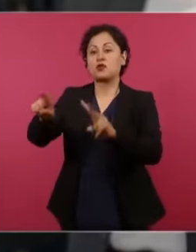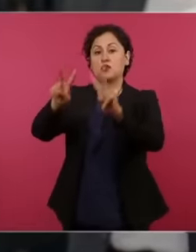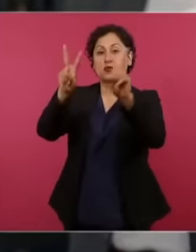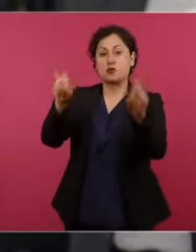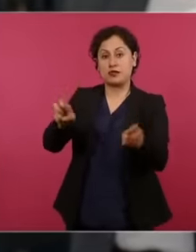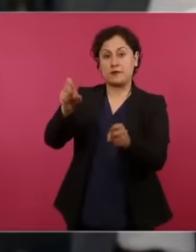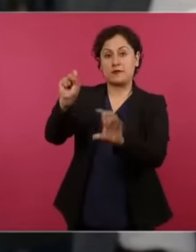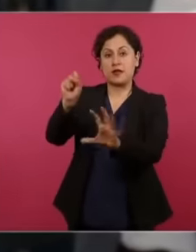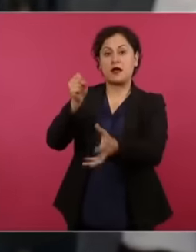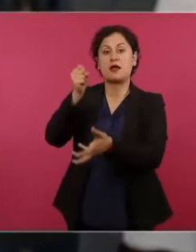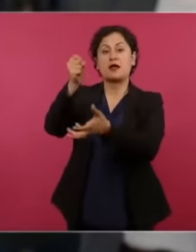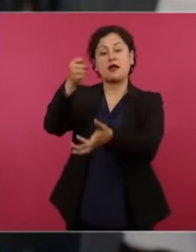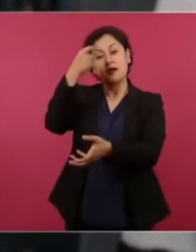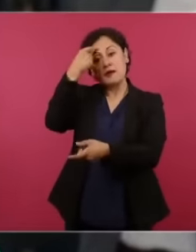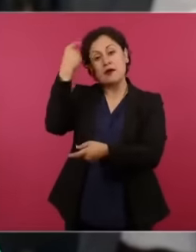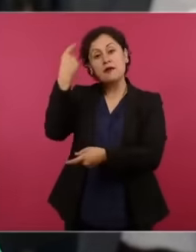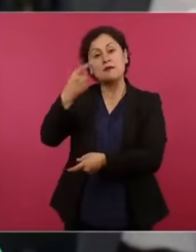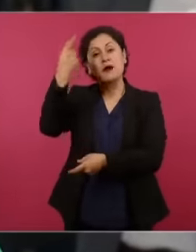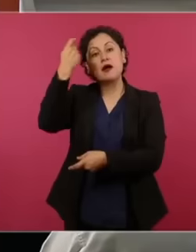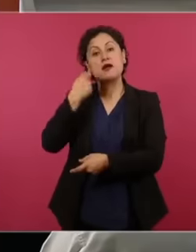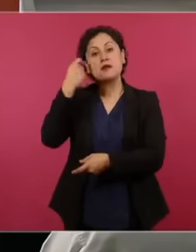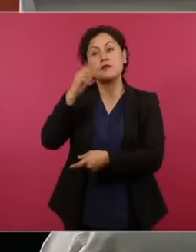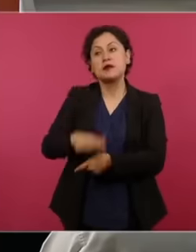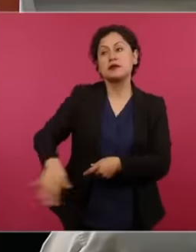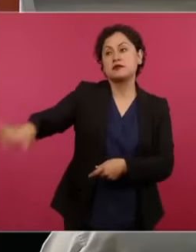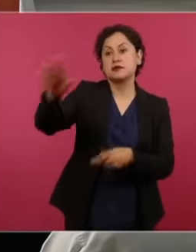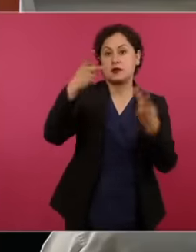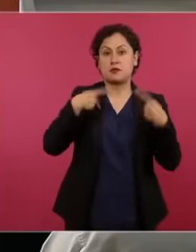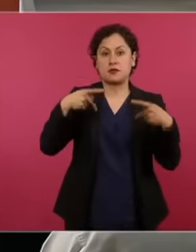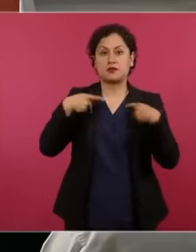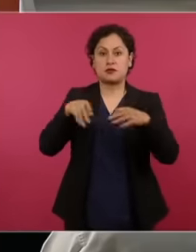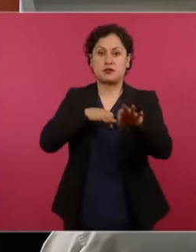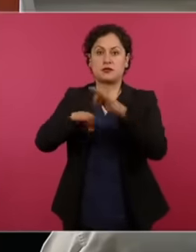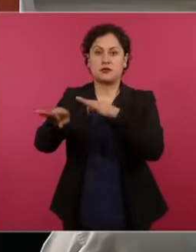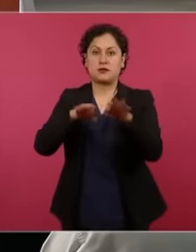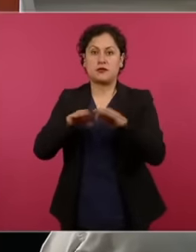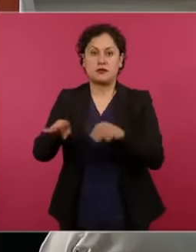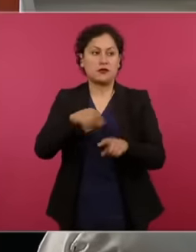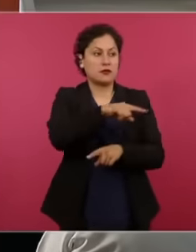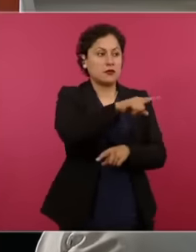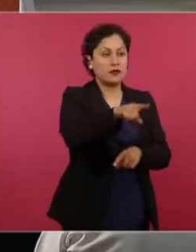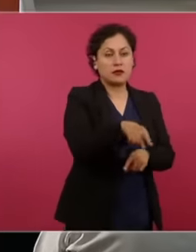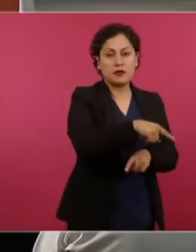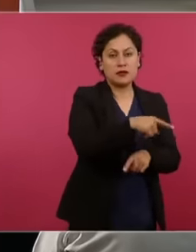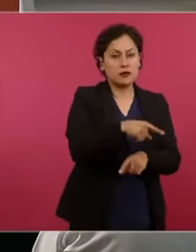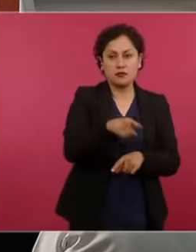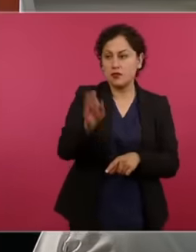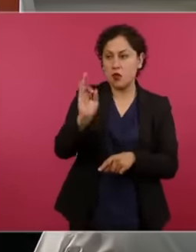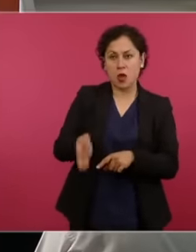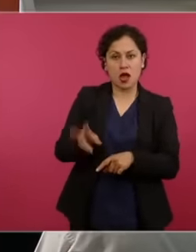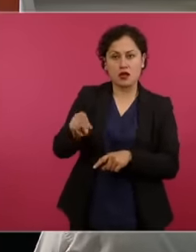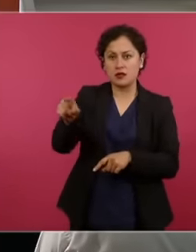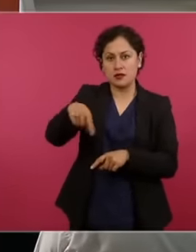but against the 100% pension for the the workers, that is to say, there is no such ferocity,